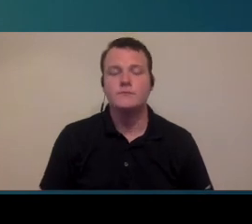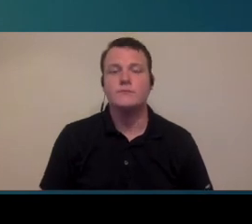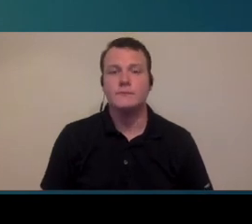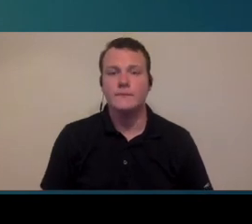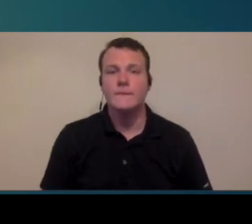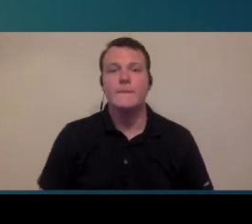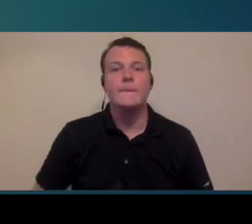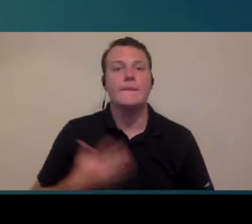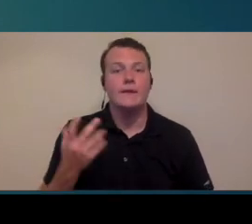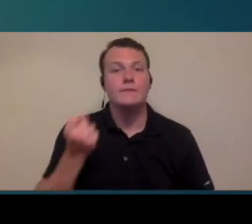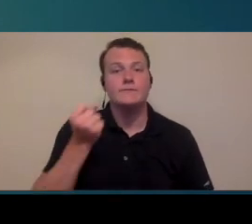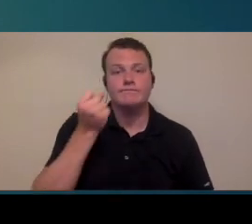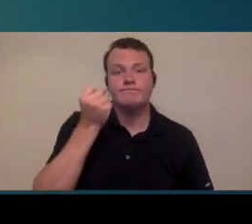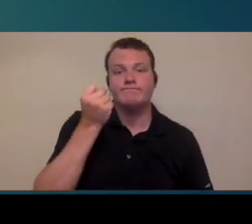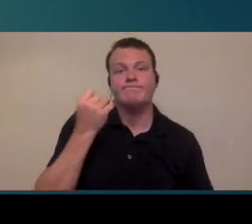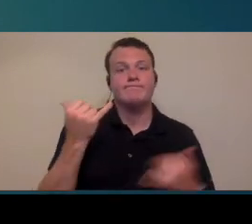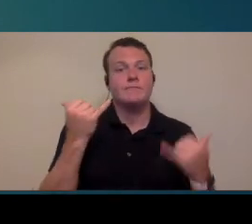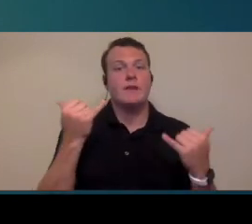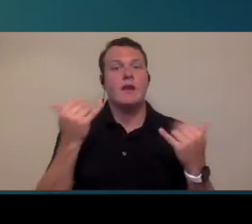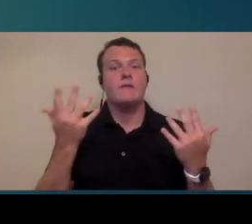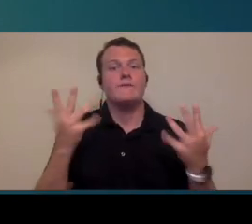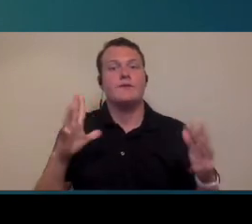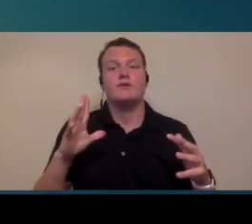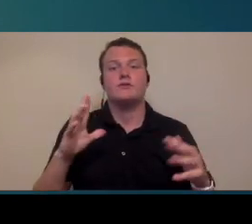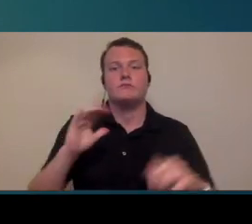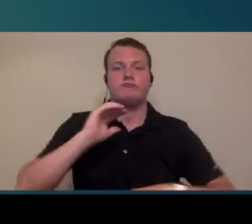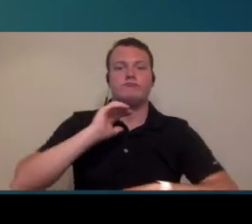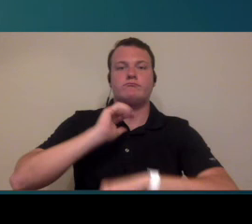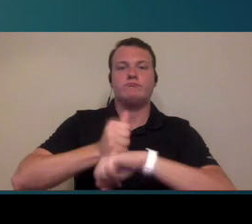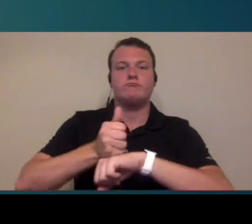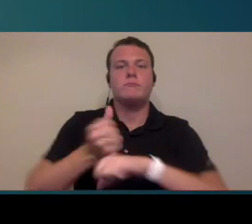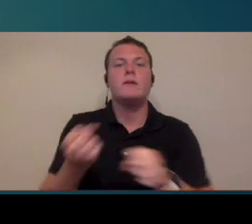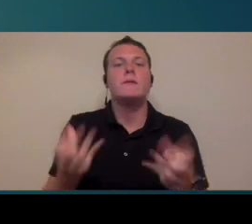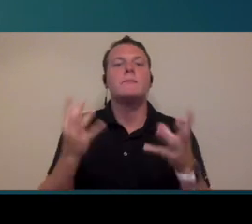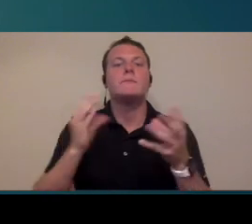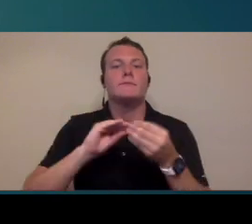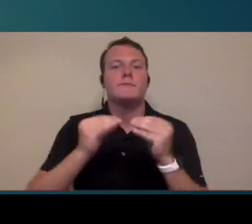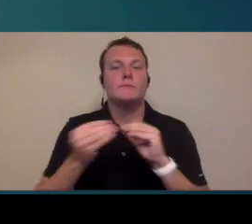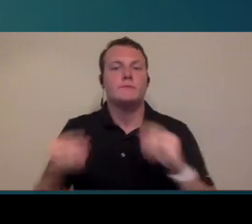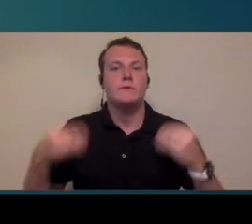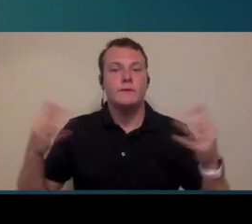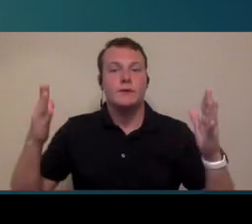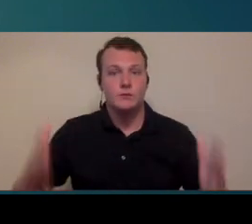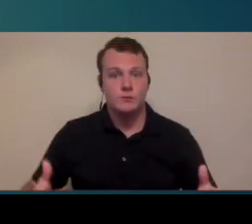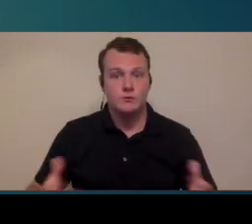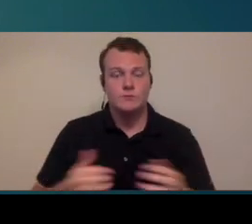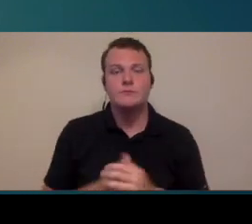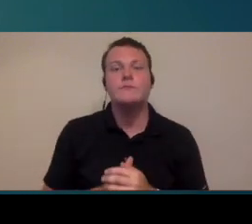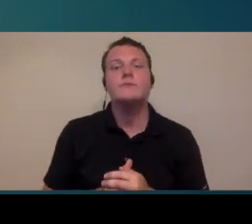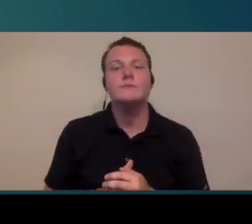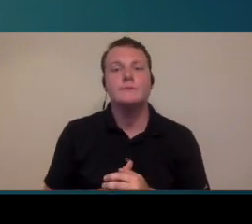so once you know how many providers you're going to have the next question